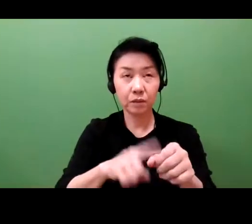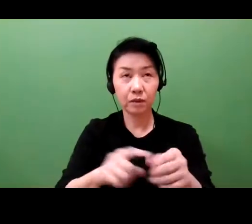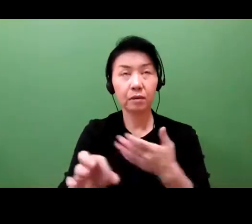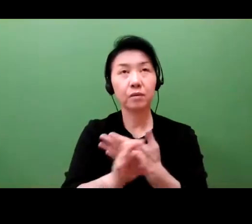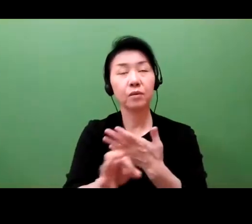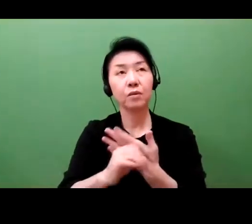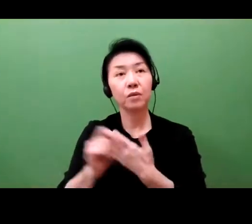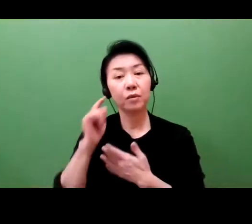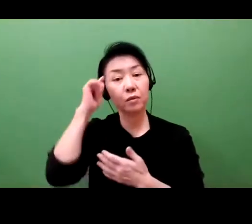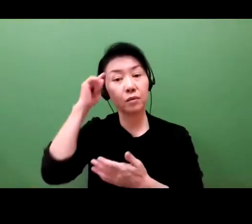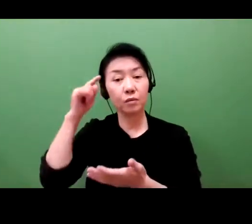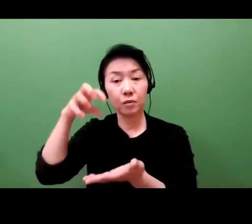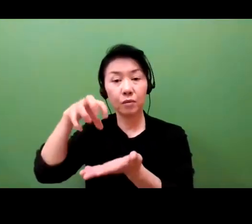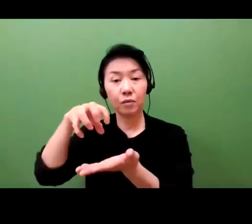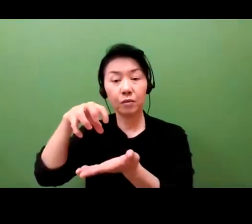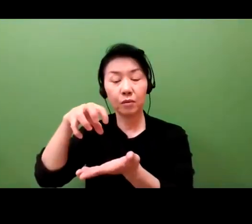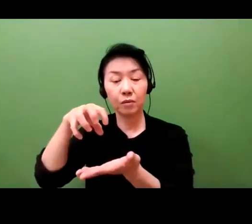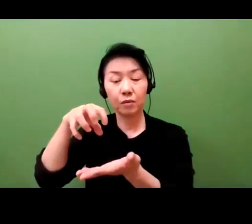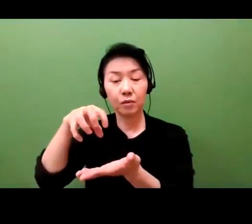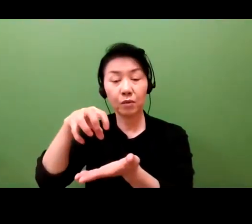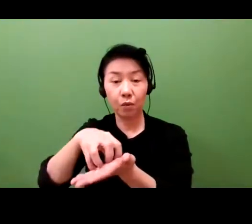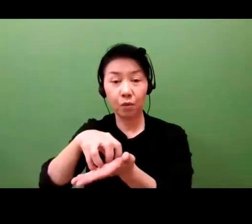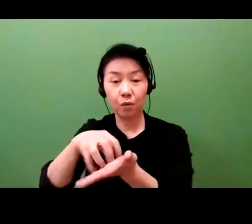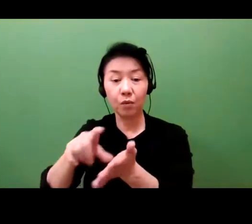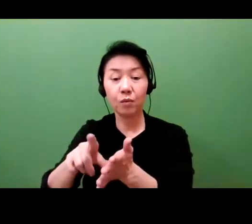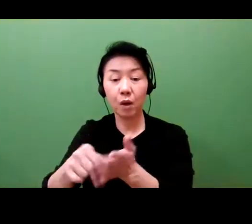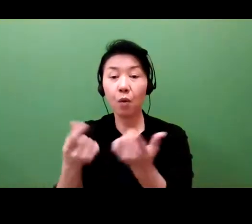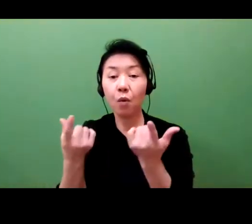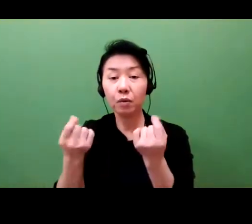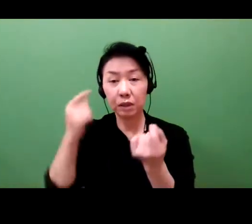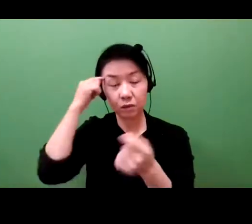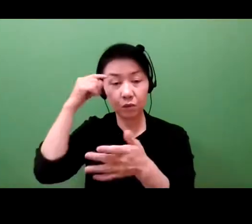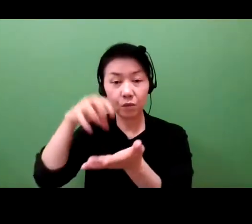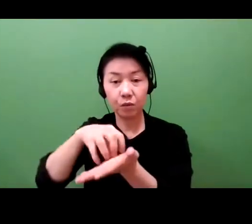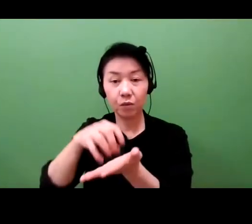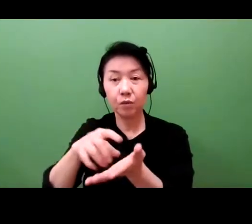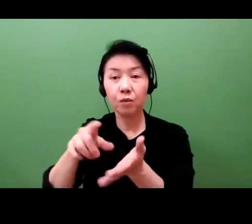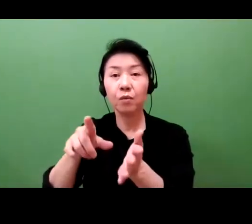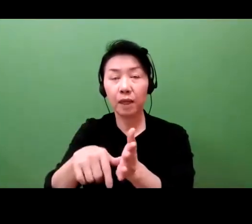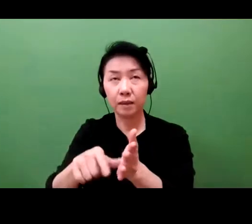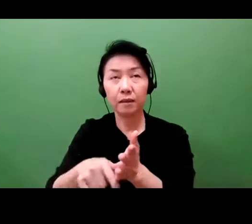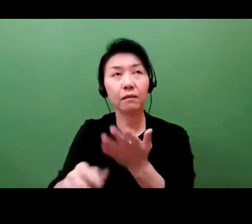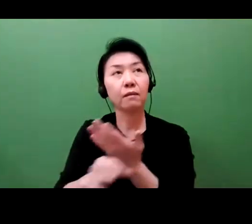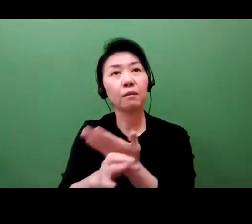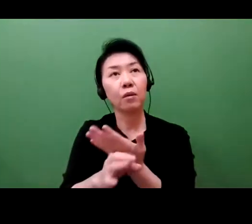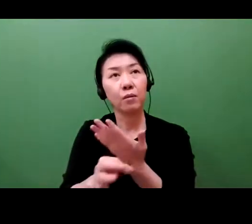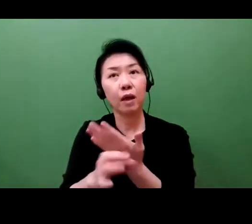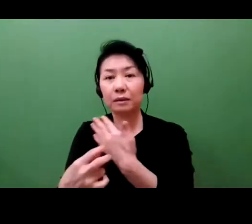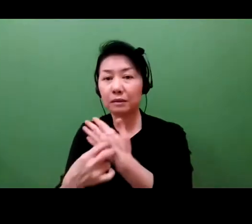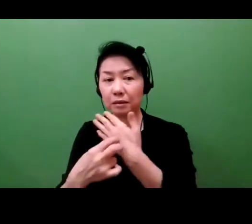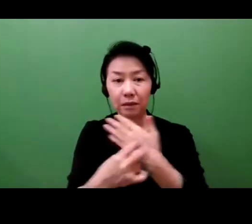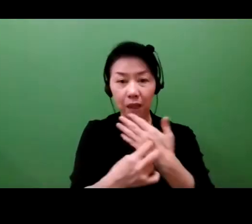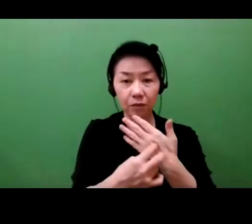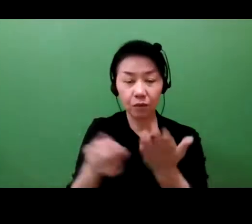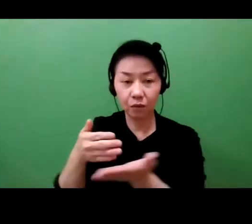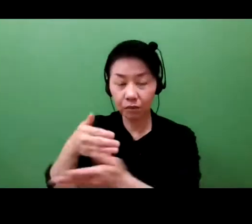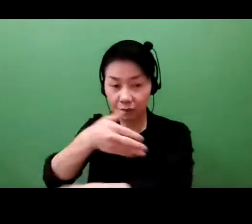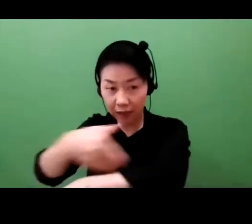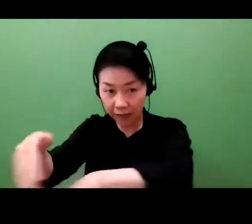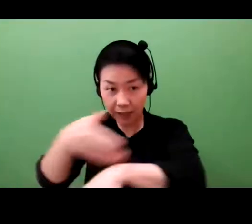So let's say you have a diagnostic tool, and it can identify a few different disorders or diseases.